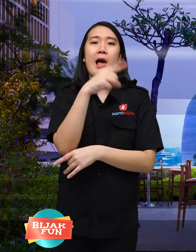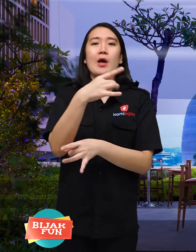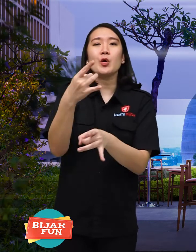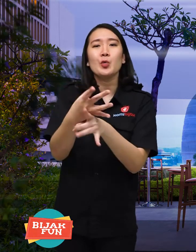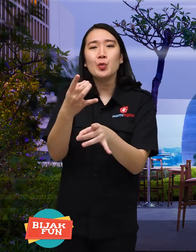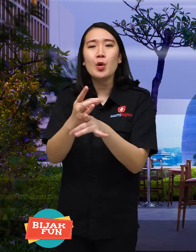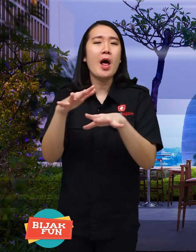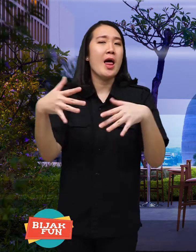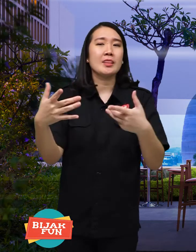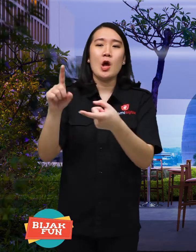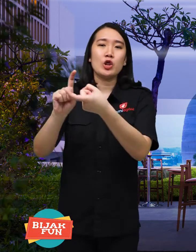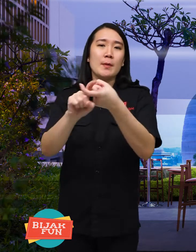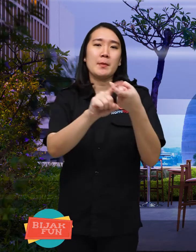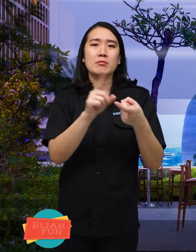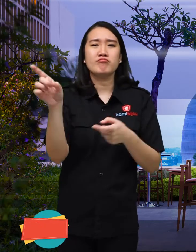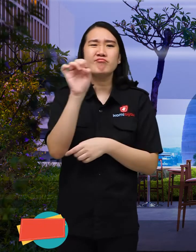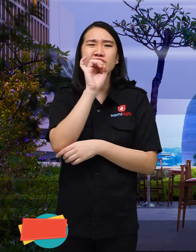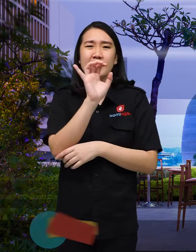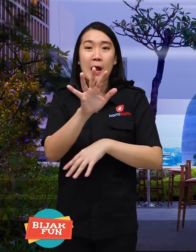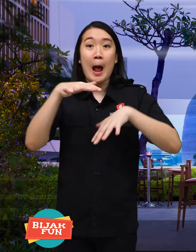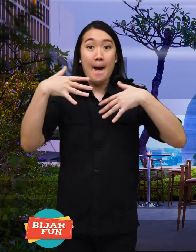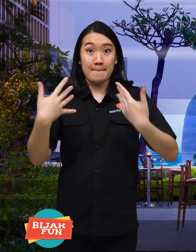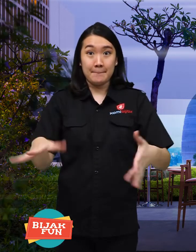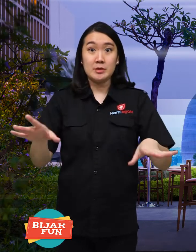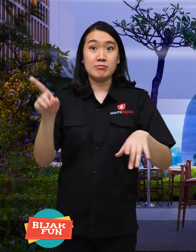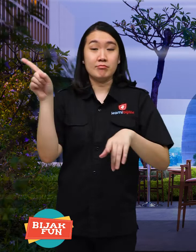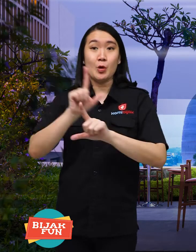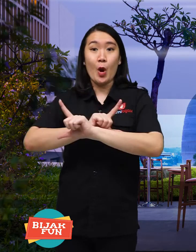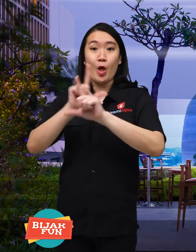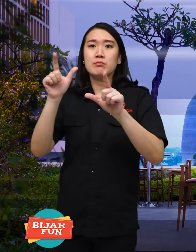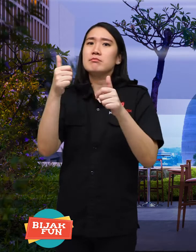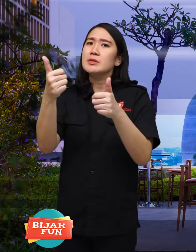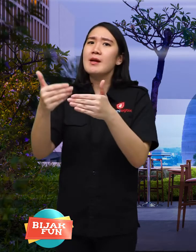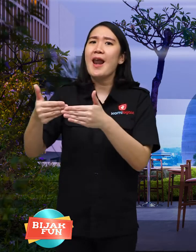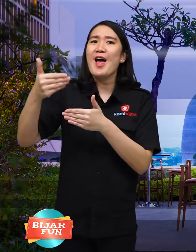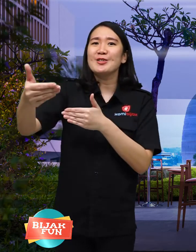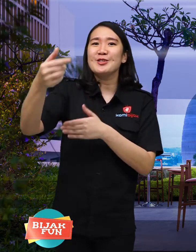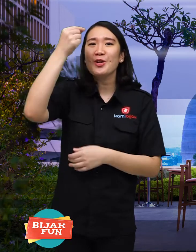After he graduated, he could continue his studies majoring in Information Engineering.